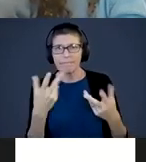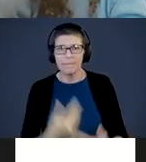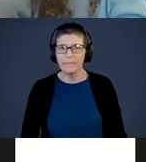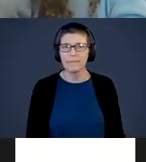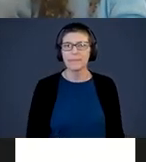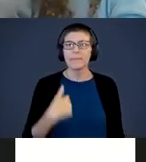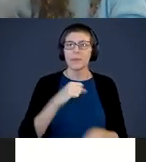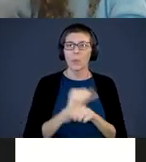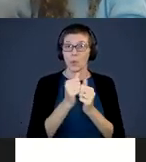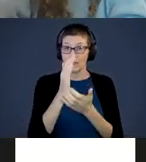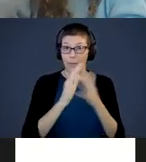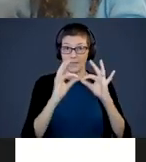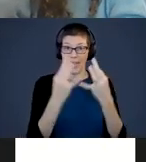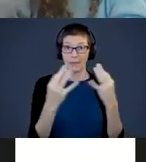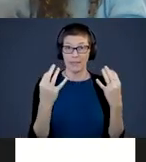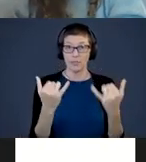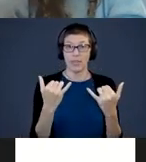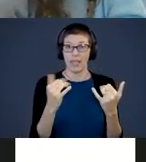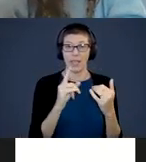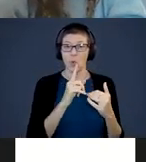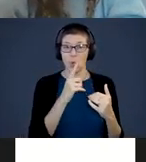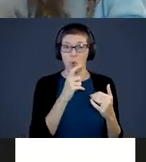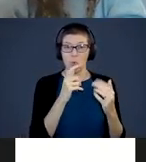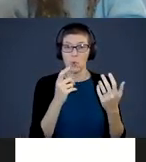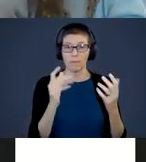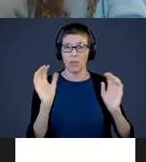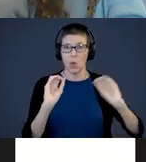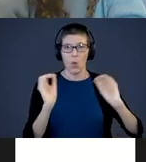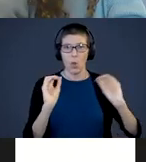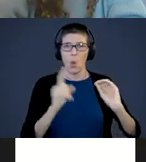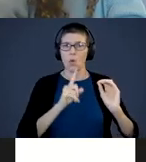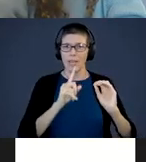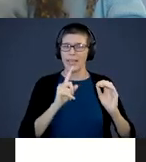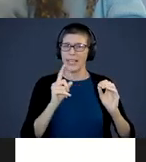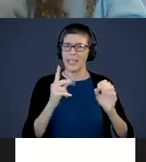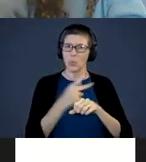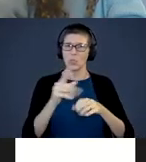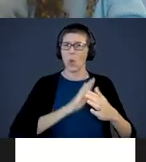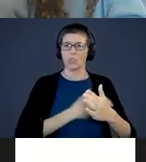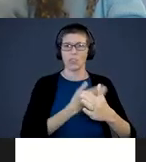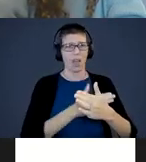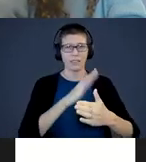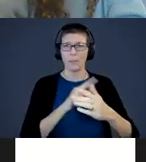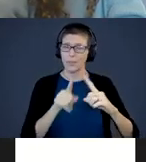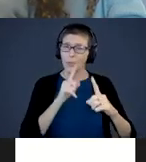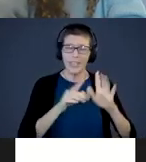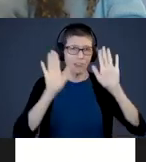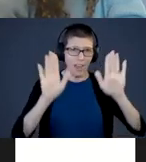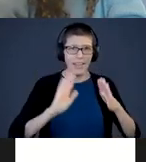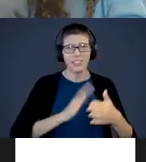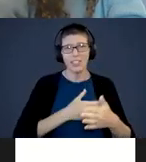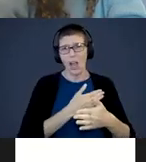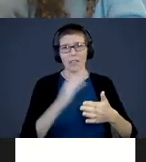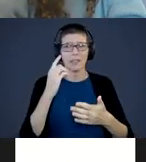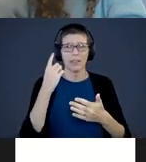some families that no one really did these songs. They are fantastic songs for babies to be involved